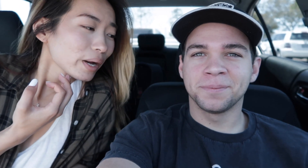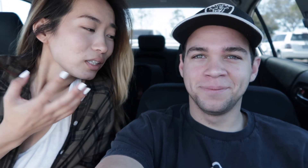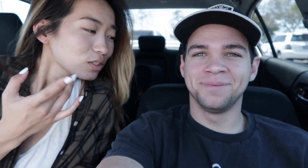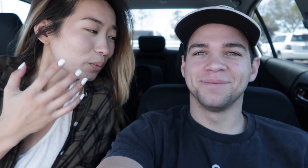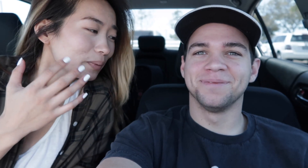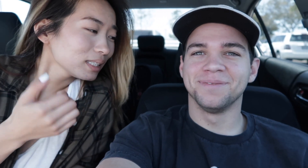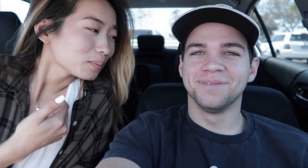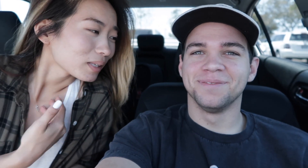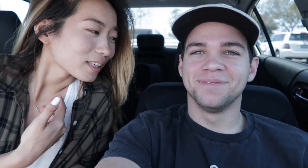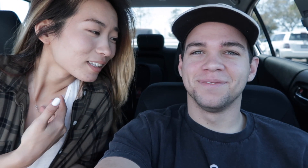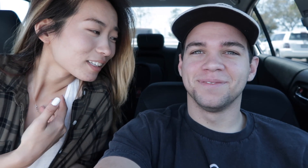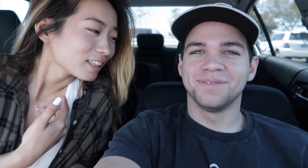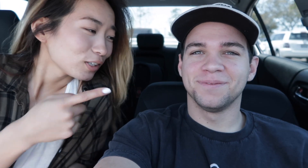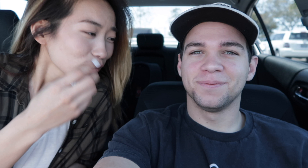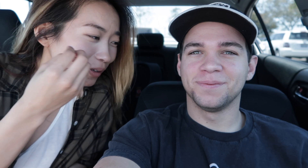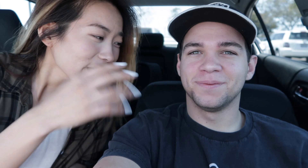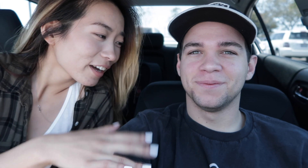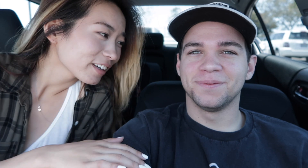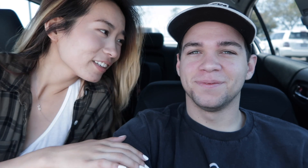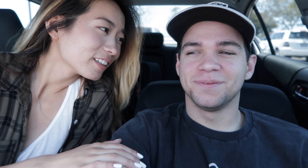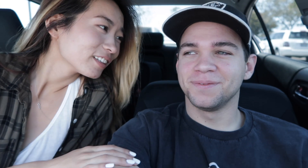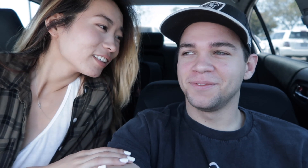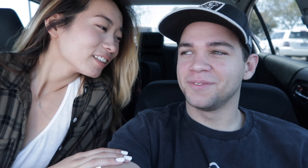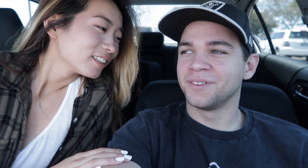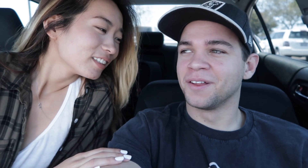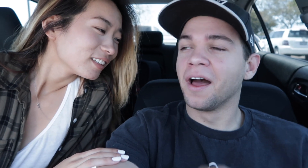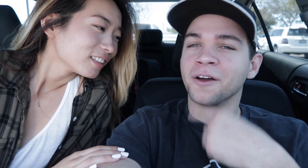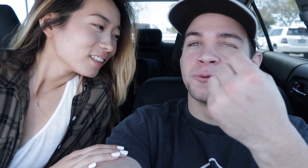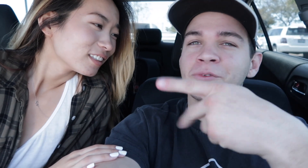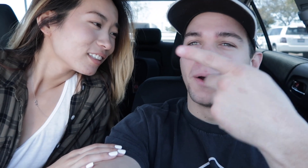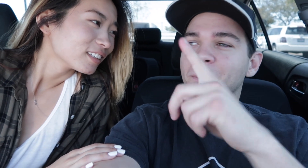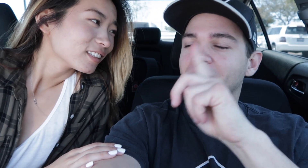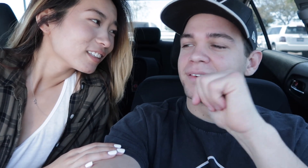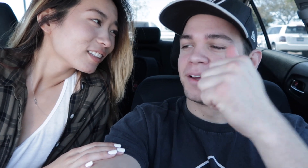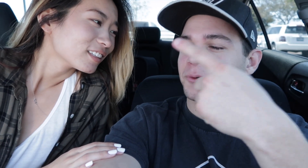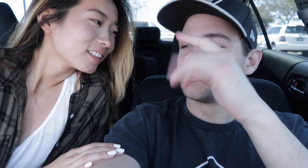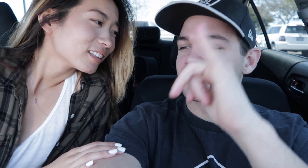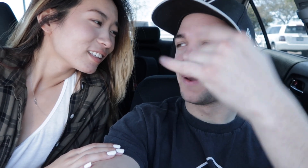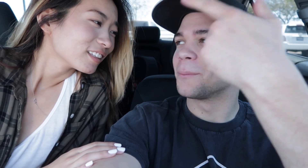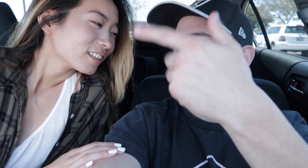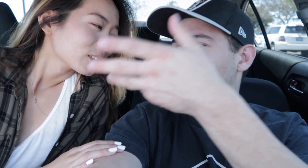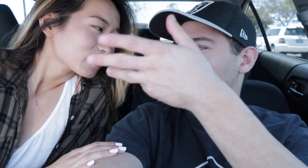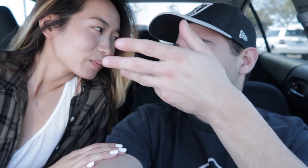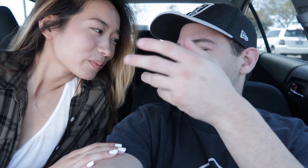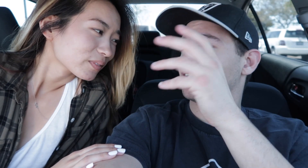Why are you so mean to me? you don't care I do care, but not to that point